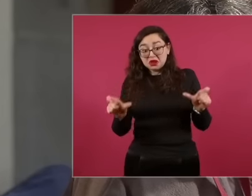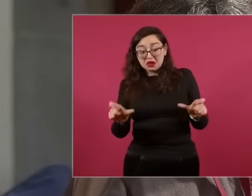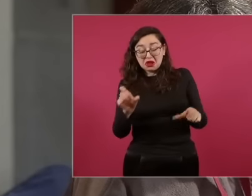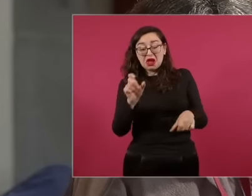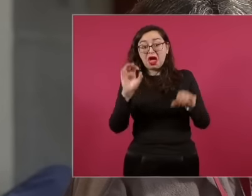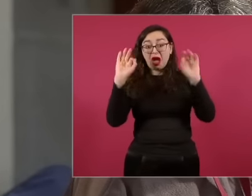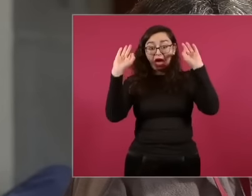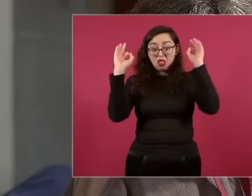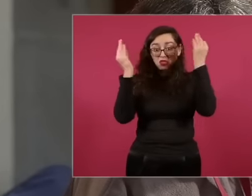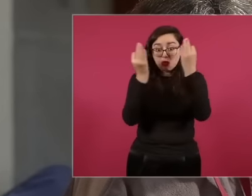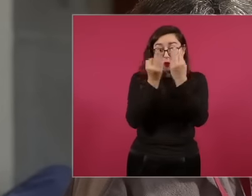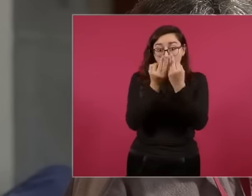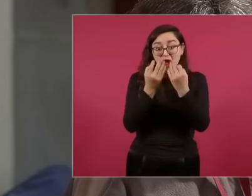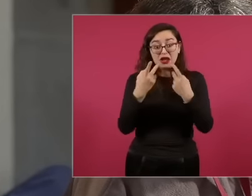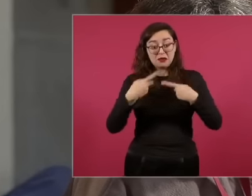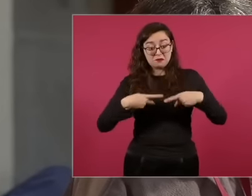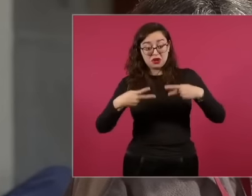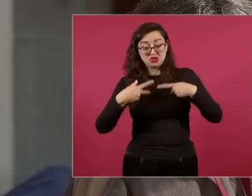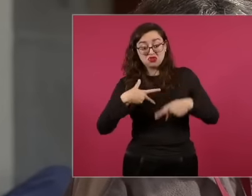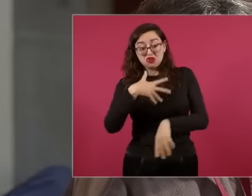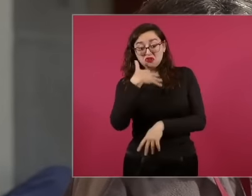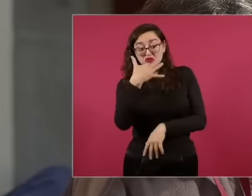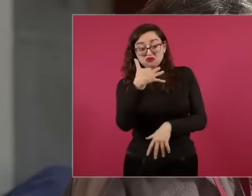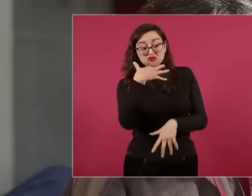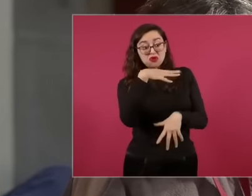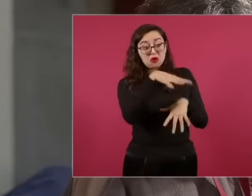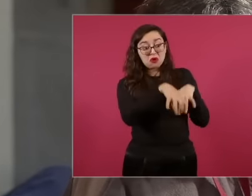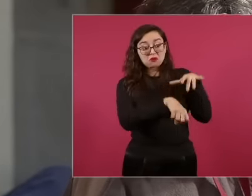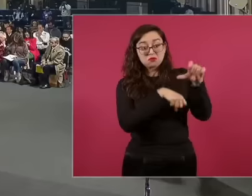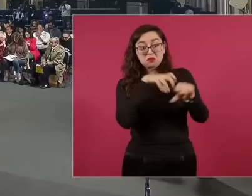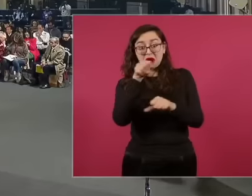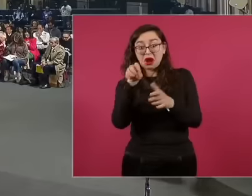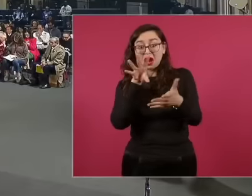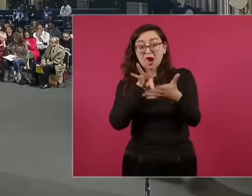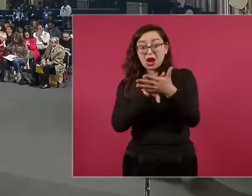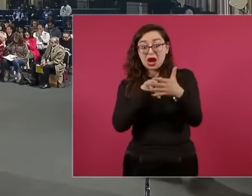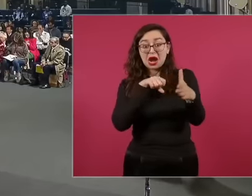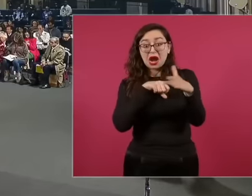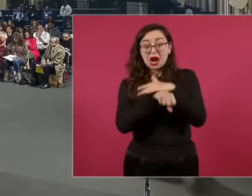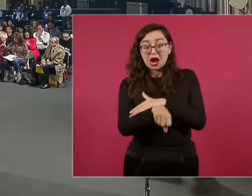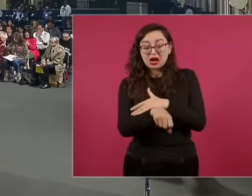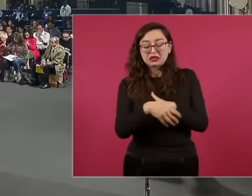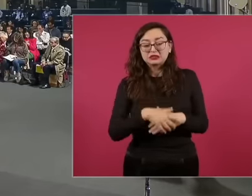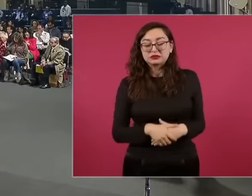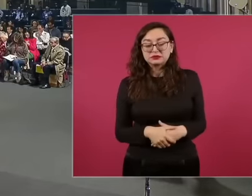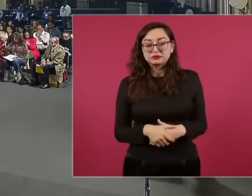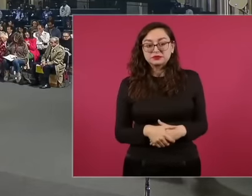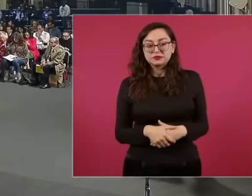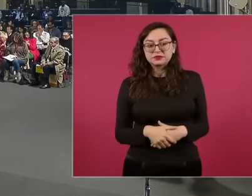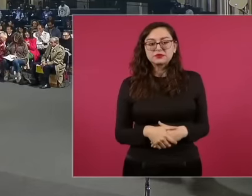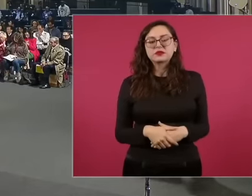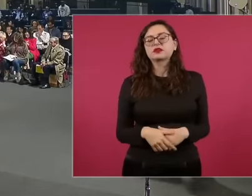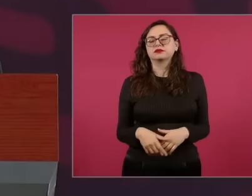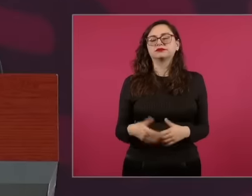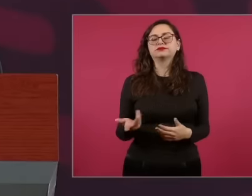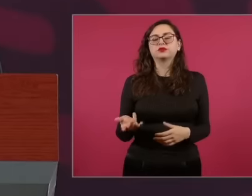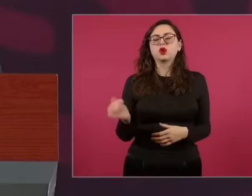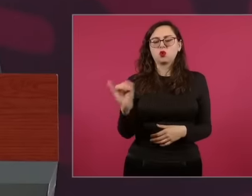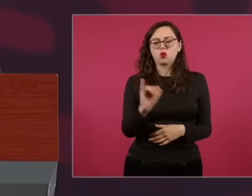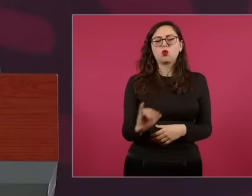or on trial for corruption. All the information will come the day after tomorrow, but yes, I will answer you.